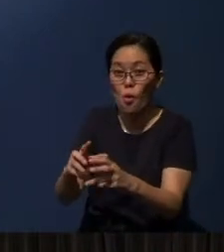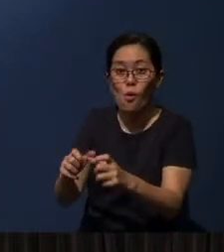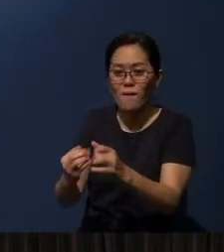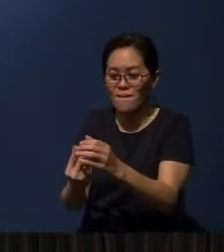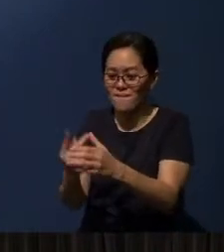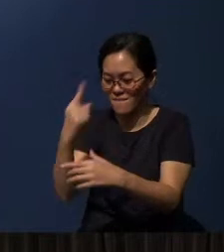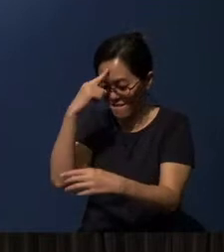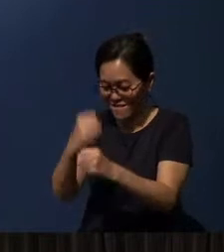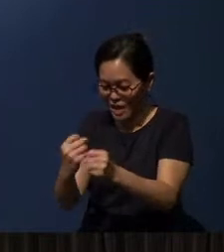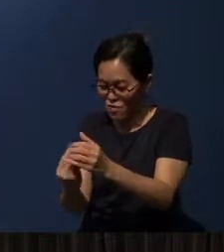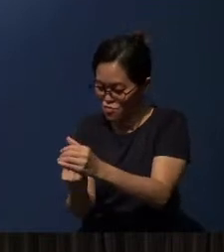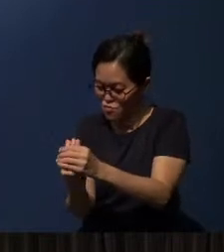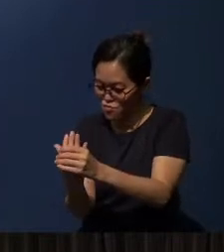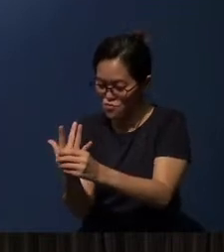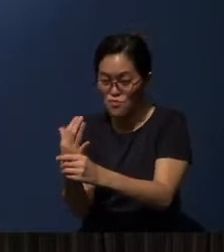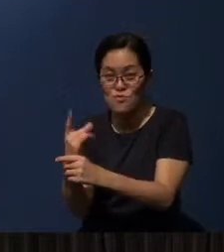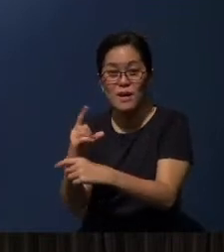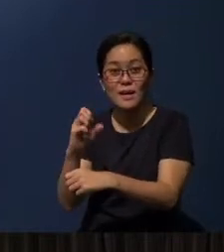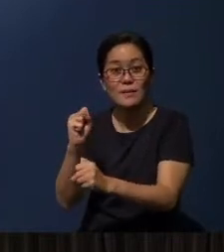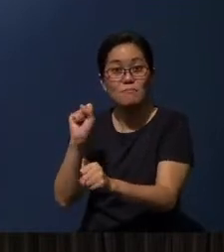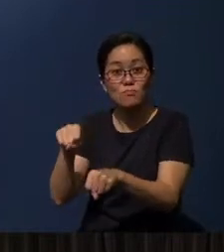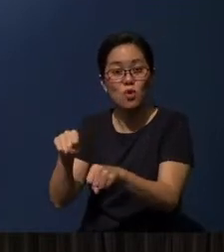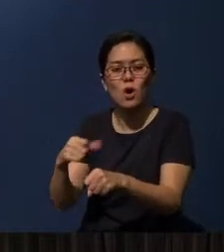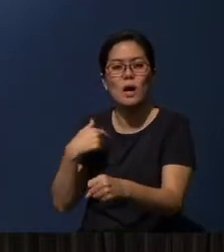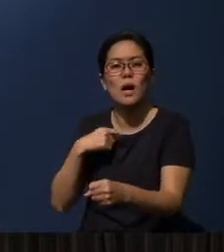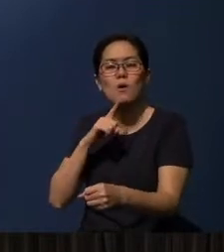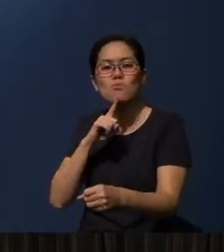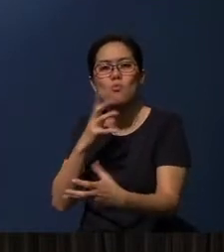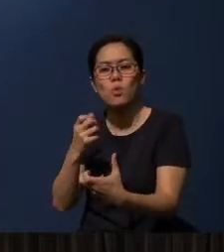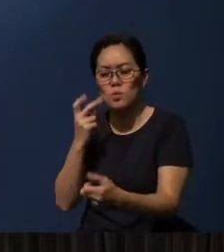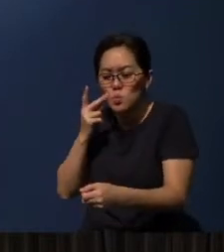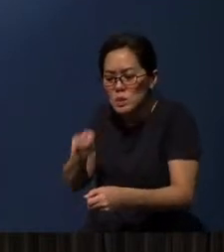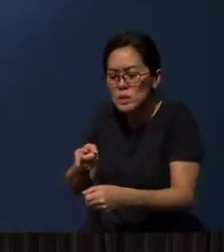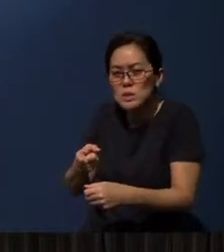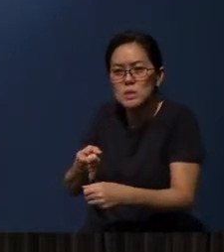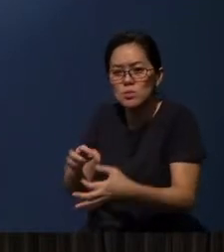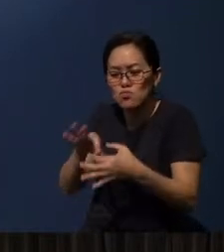Then this is really the relationship I want us to see here,